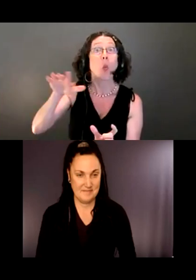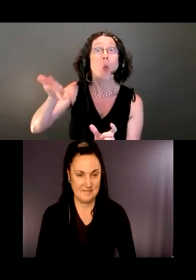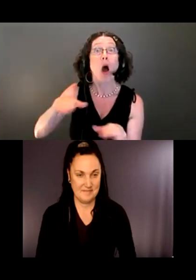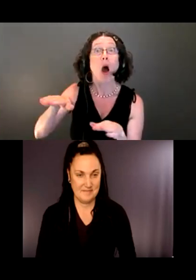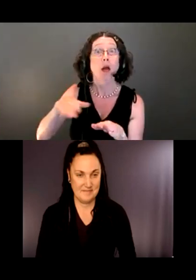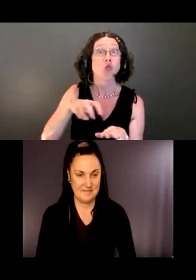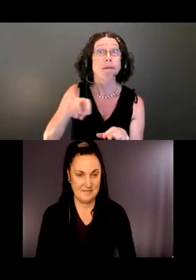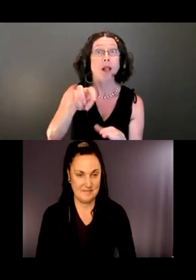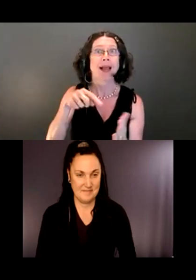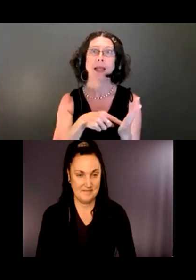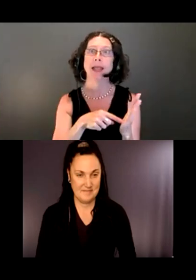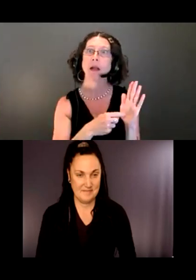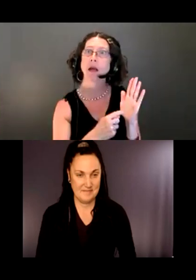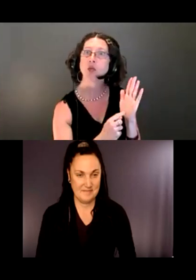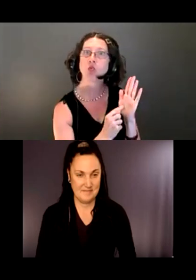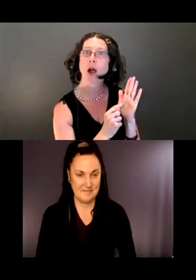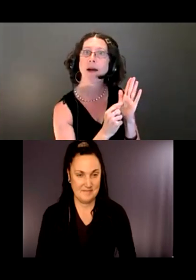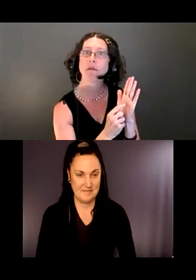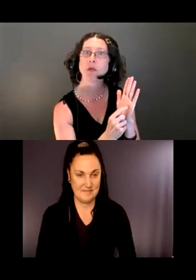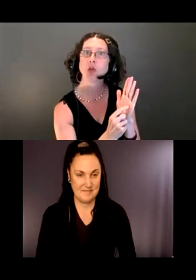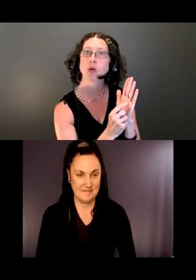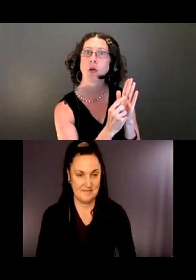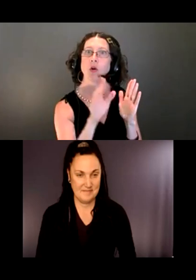you have cell phone service or not. You certainly don't in the Coal Creek ravine.